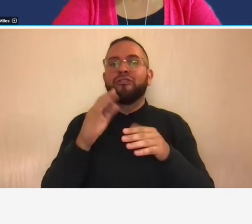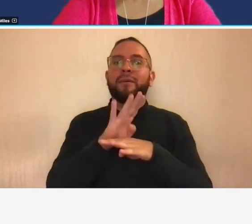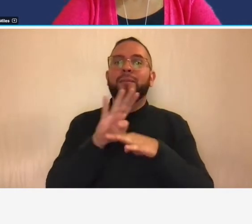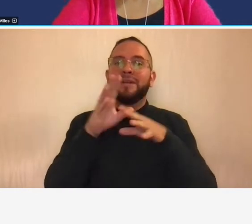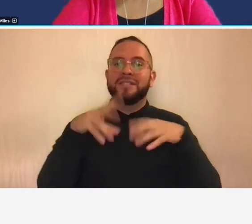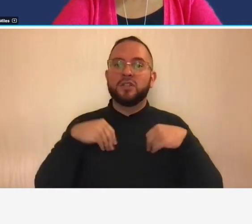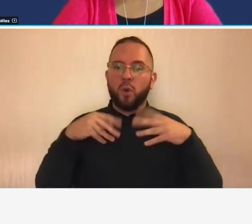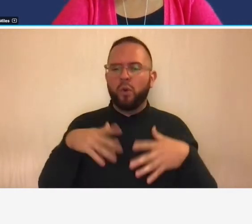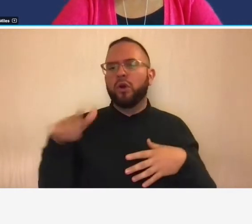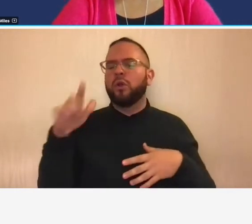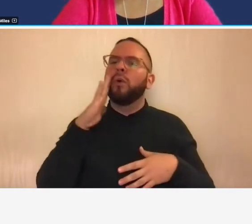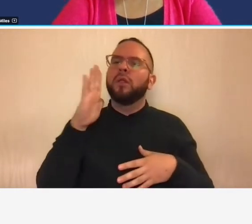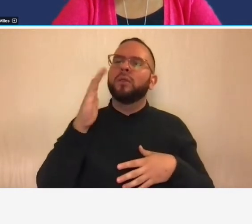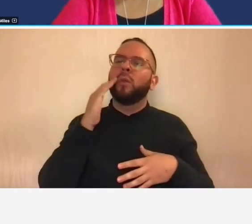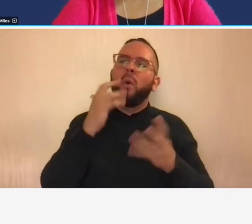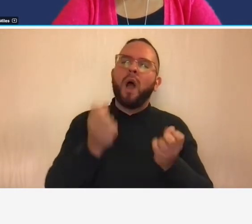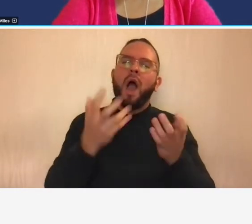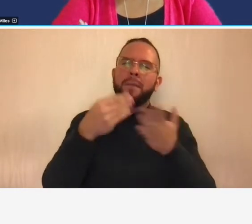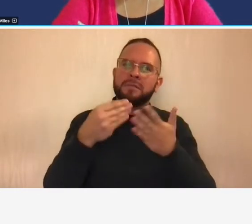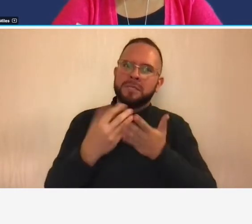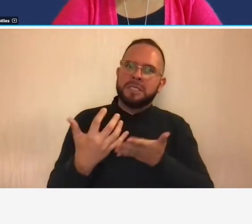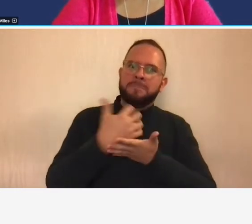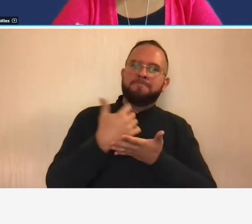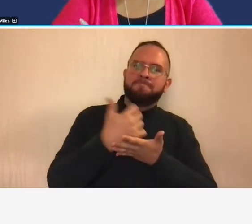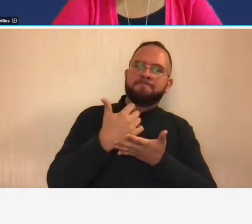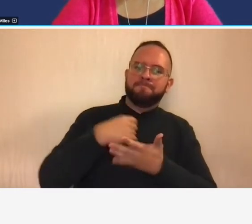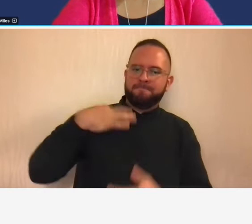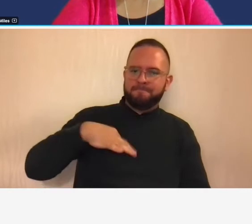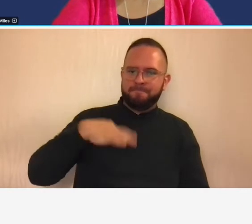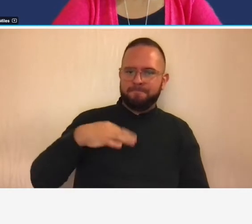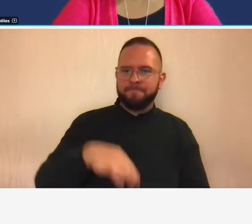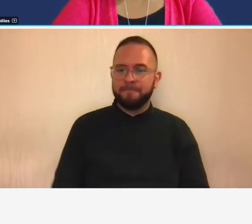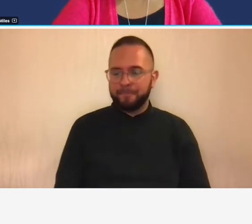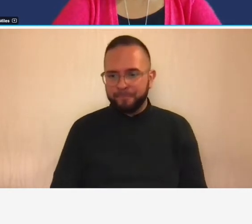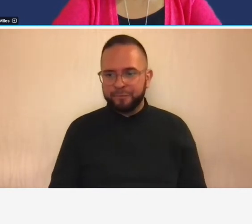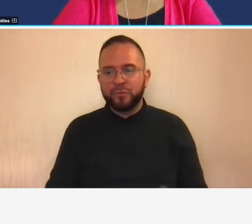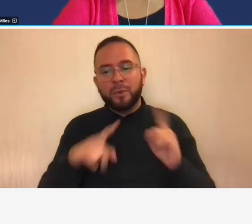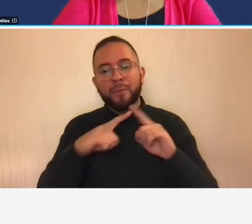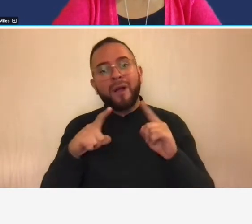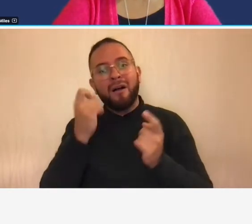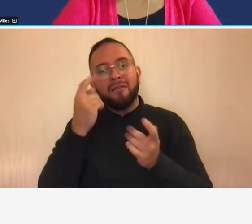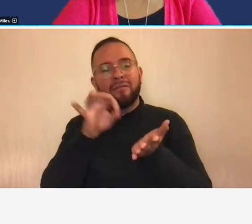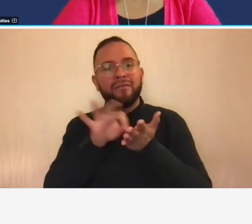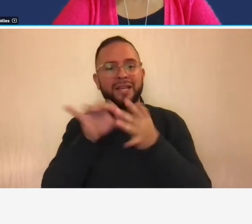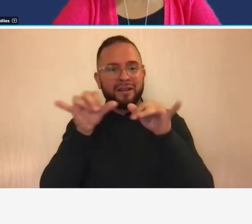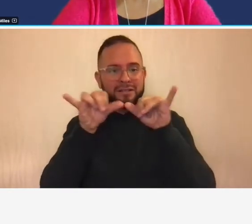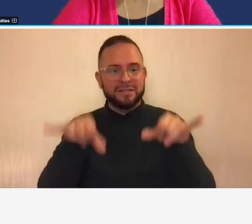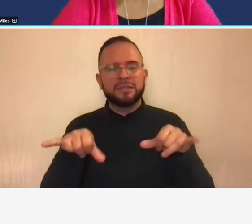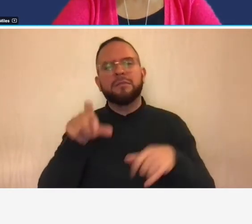overall however your your accounting system has to to be deemed adequate it has to be able